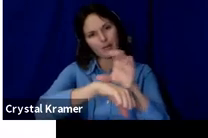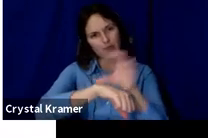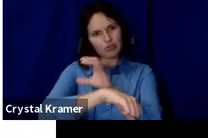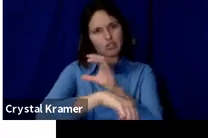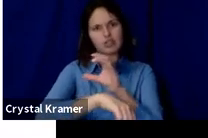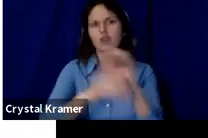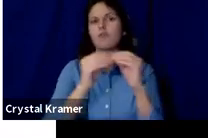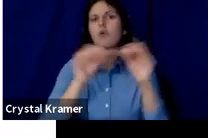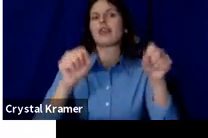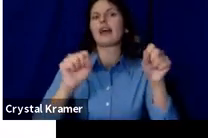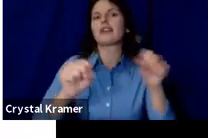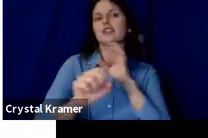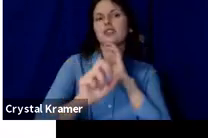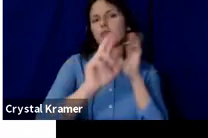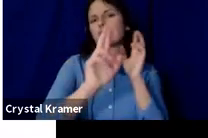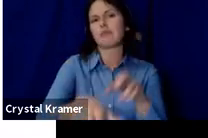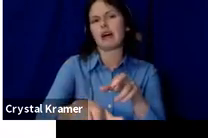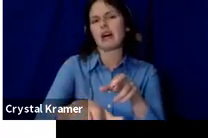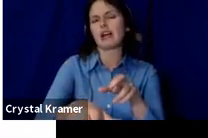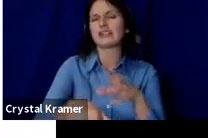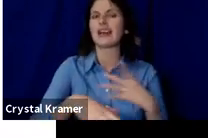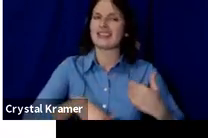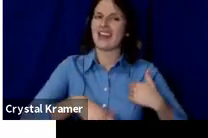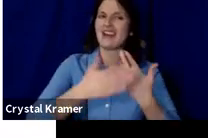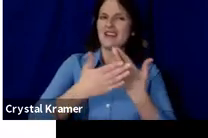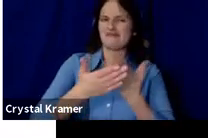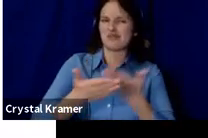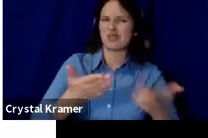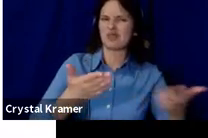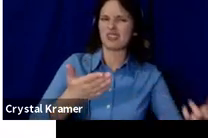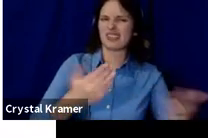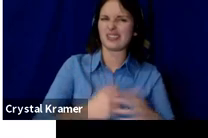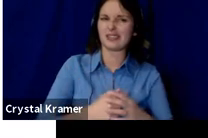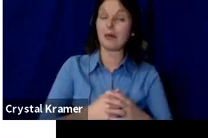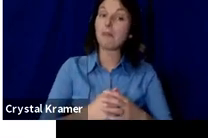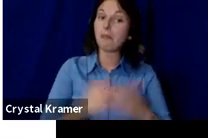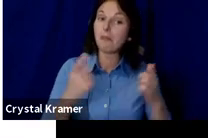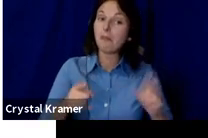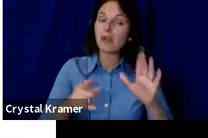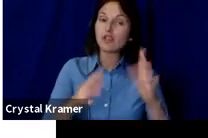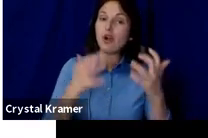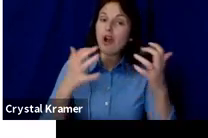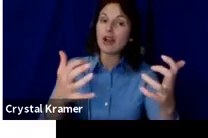But you may find that your audience behaves a little differently, and this is where if